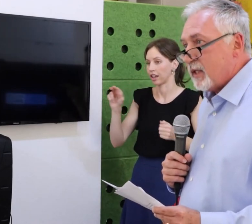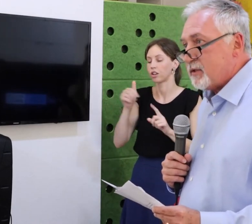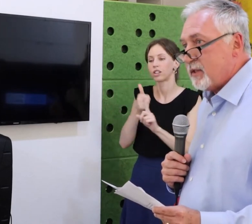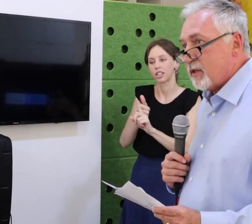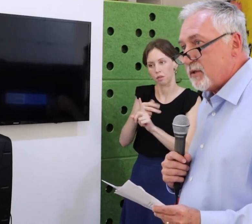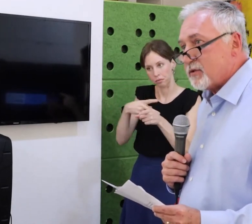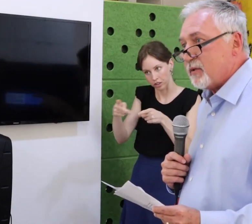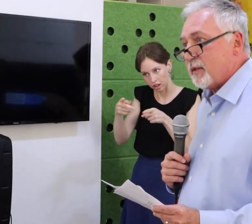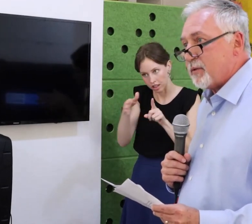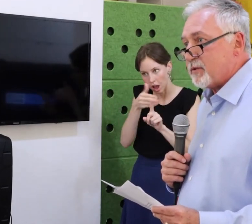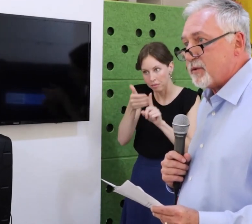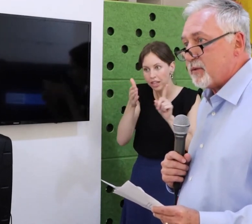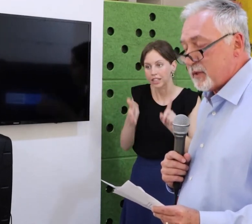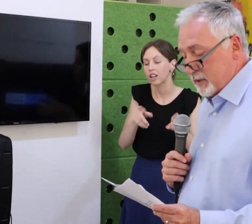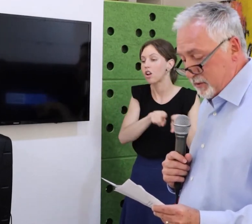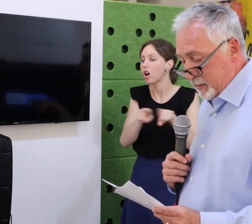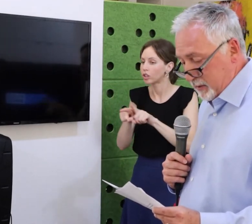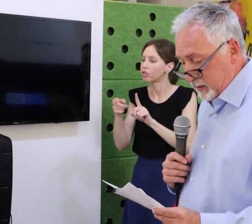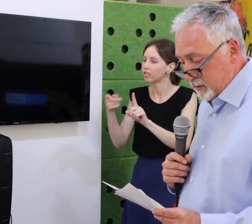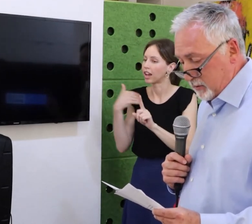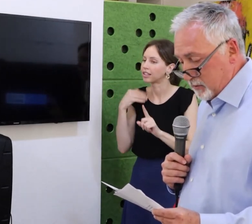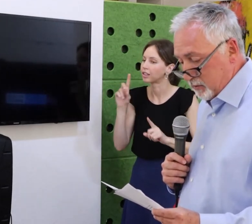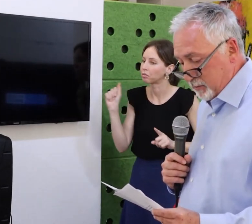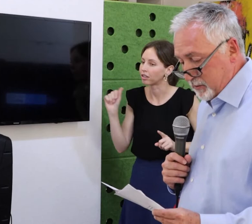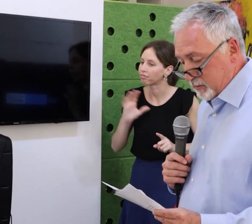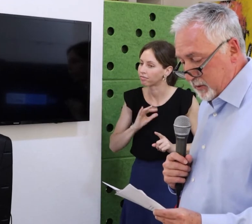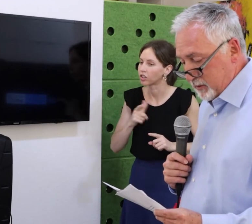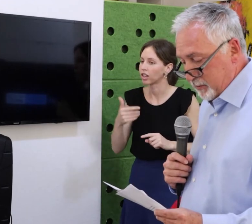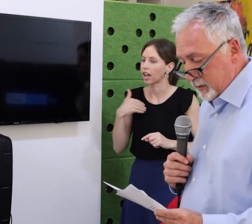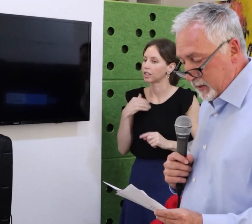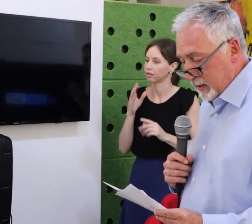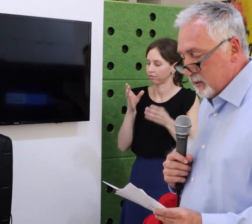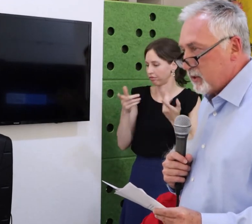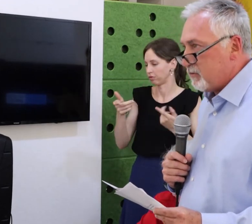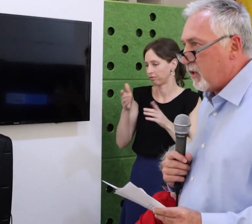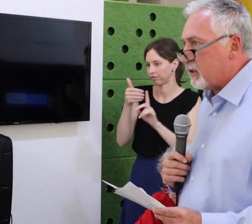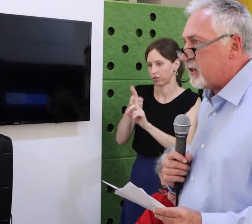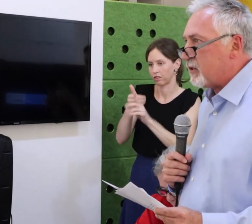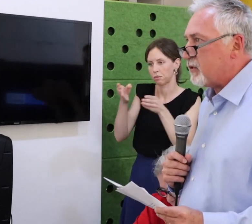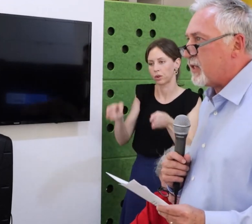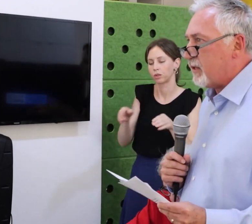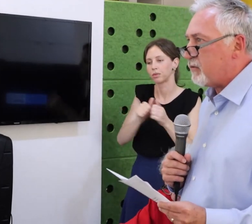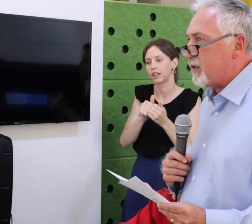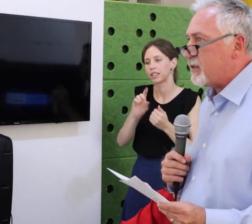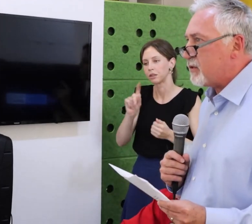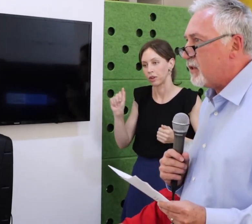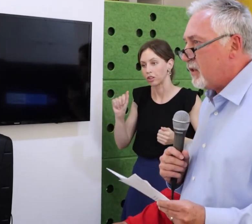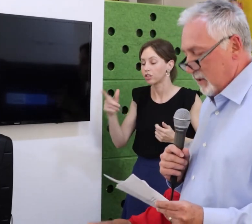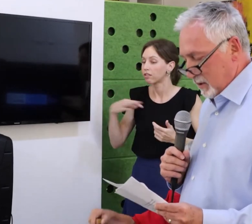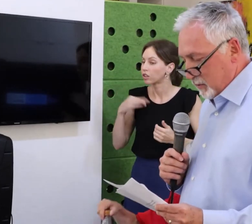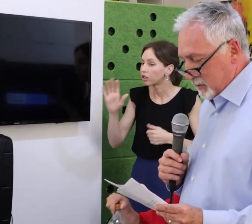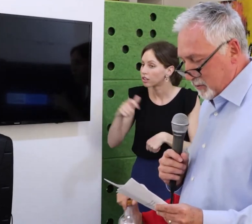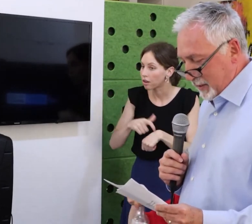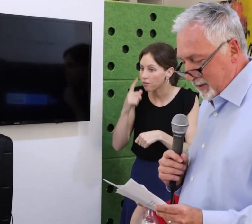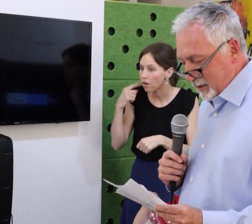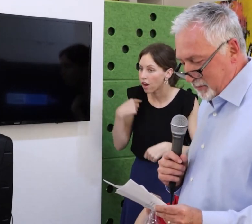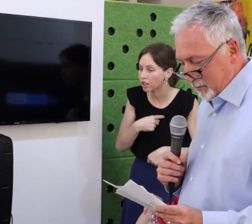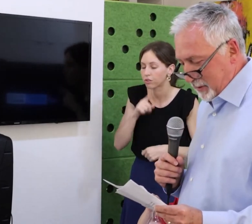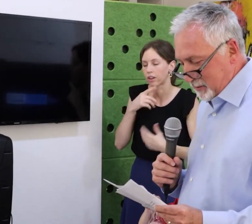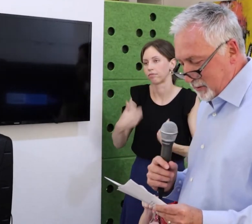Julie, just like Brenda, just like all of you making the world a better place. JoAnn is one of those people. She is one of those people.